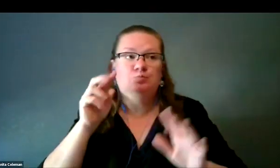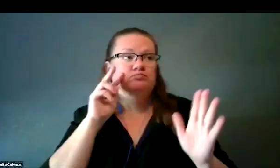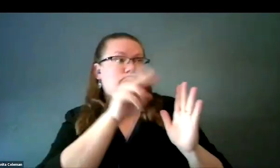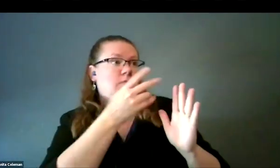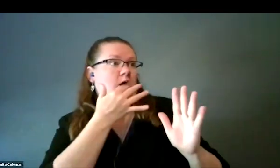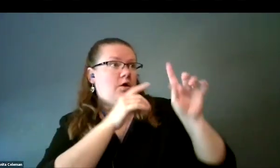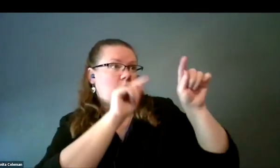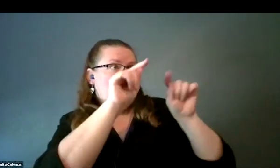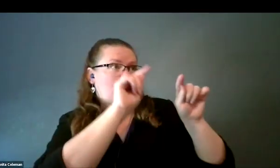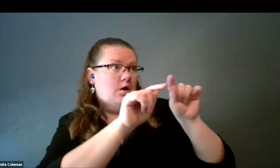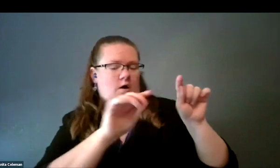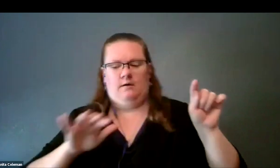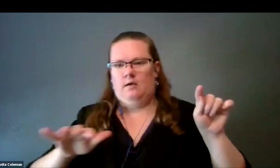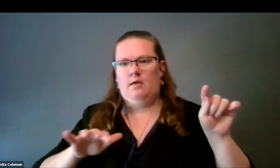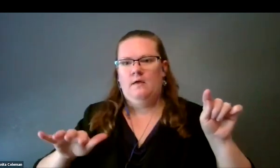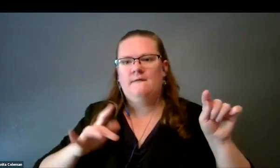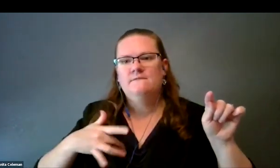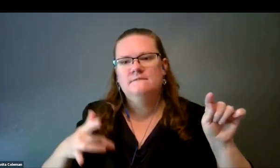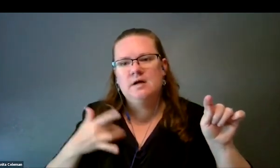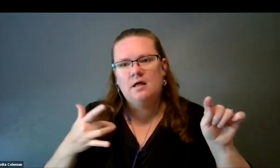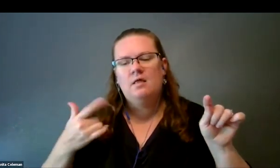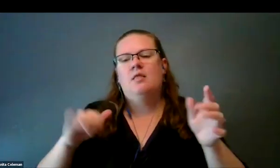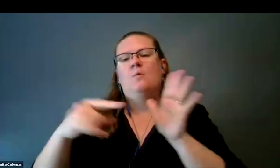images that delineated specific features